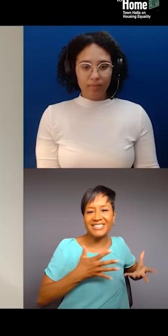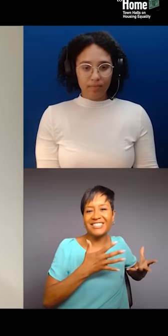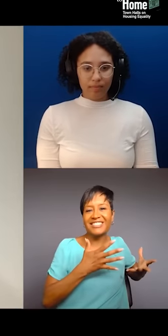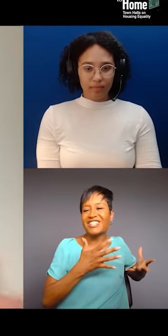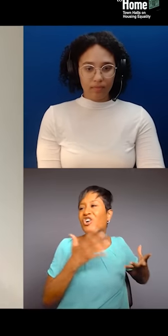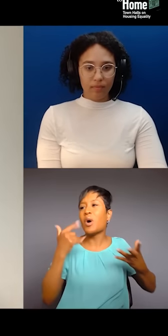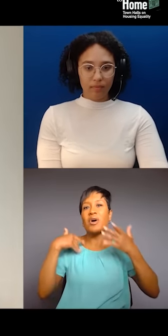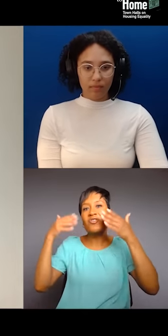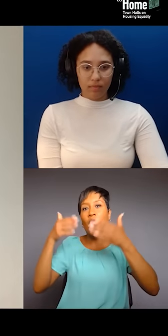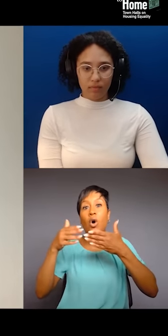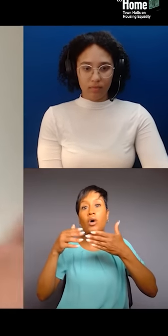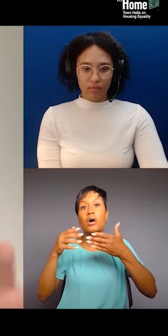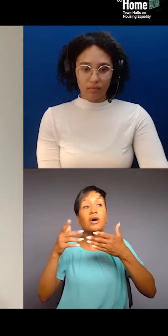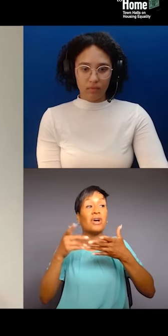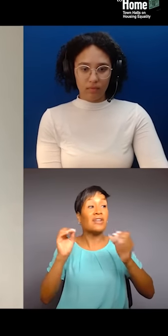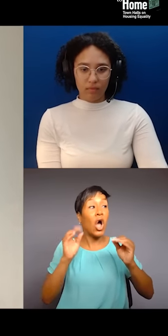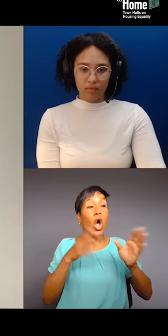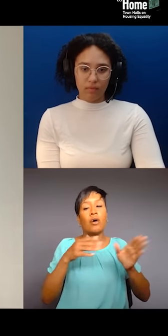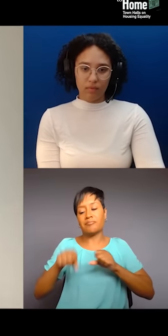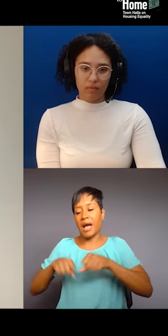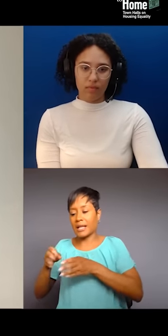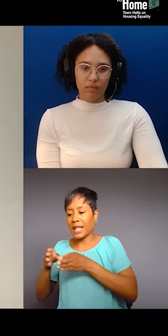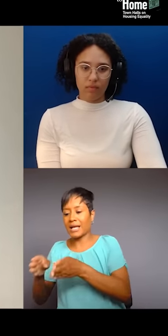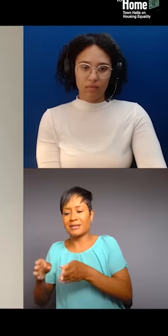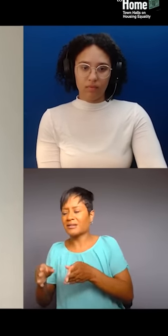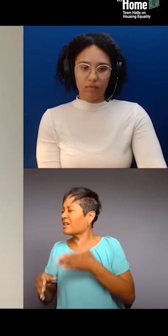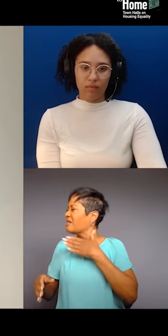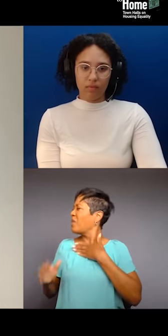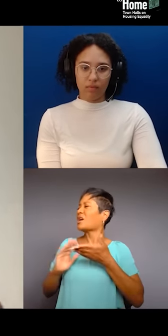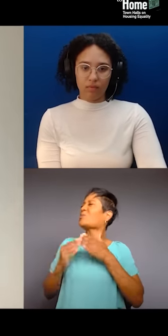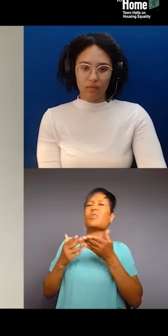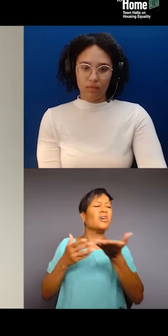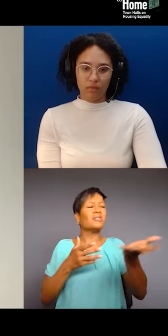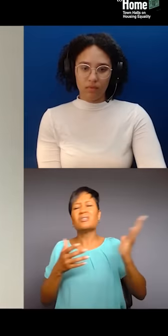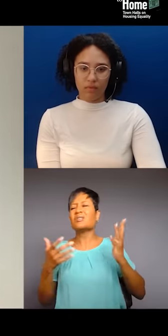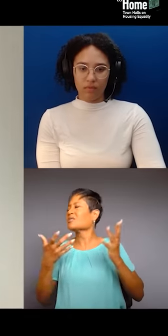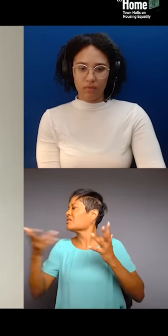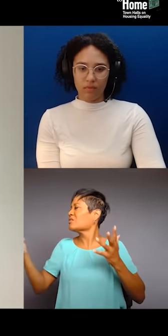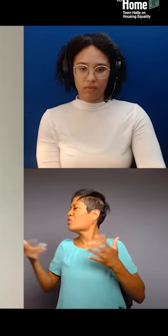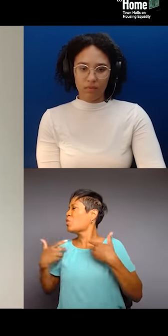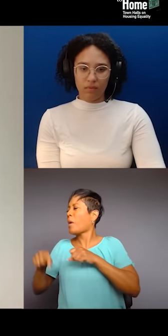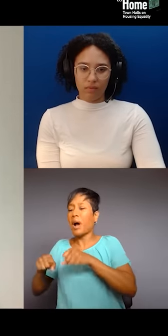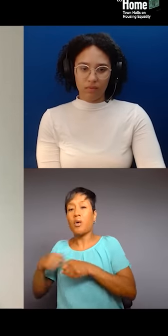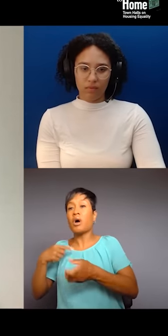You know, in my community, everybody doesn't want bike lanes, for instance. And all the money that we pay from tickets instead of going in our community